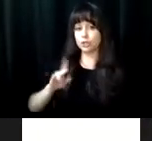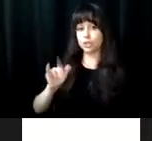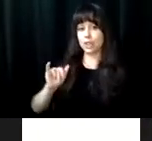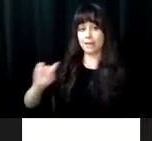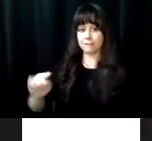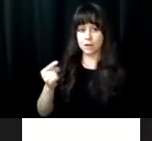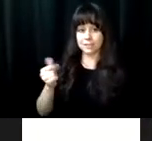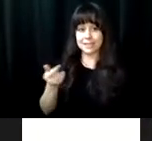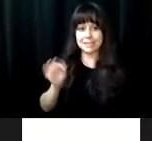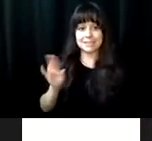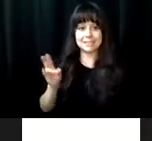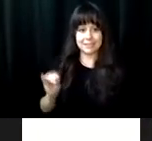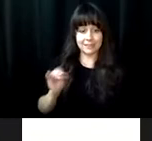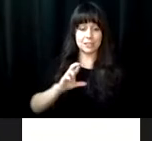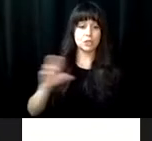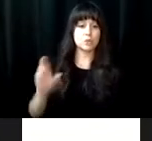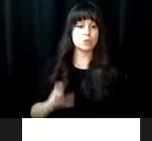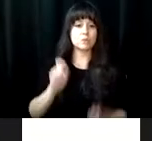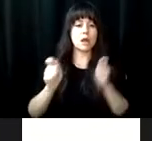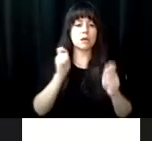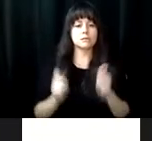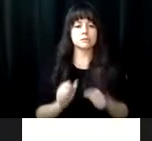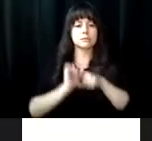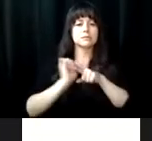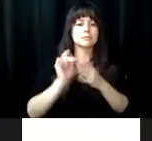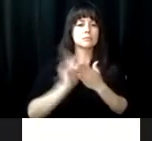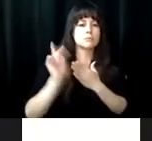began in October 1969. On July